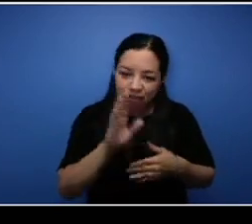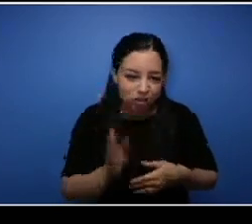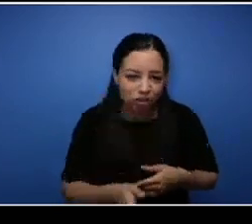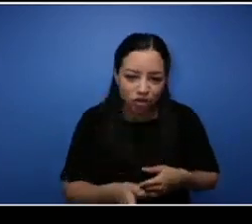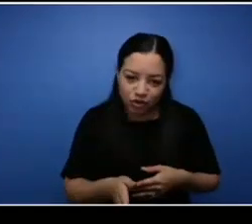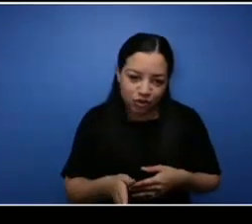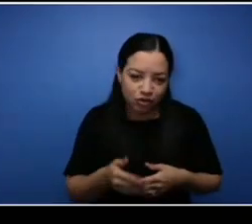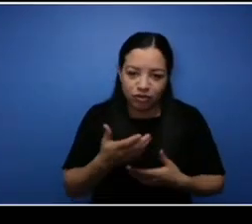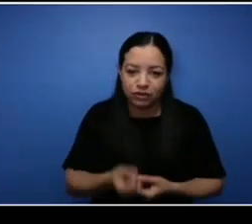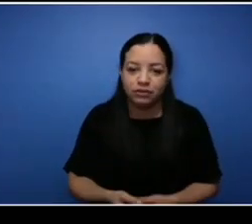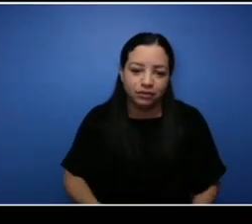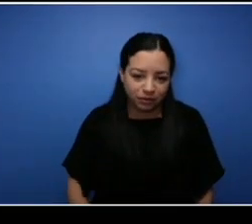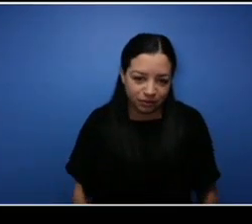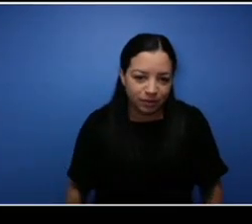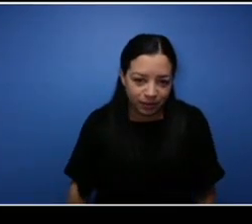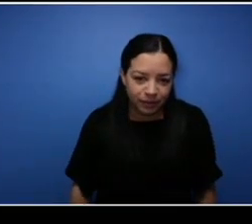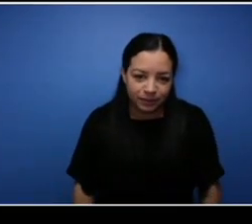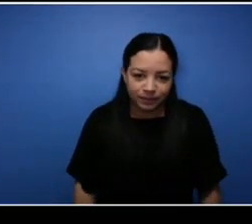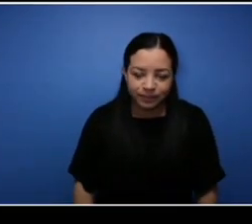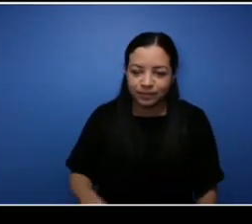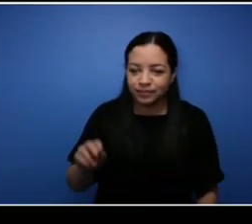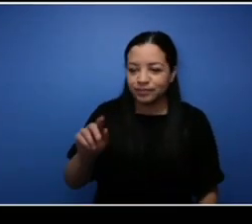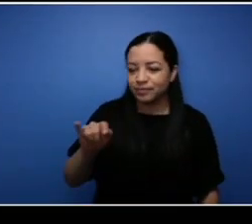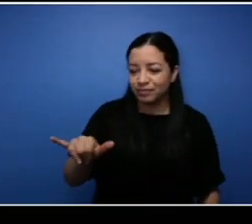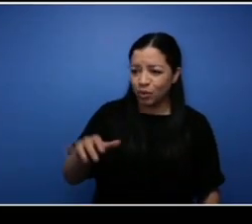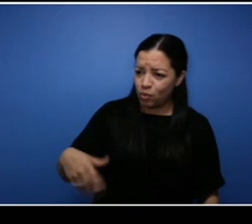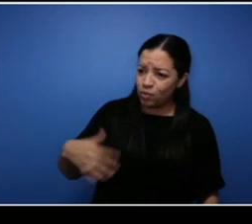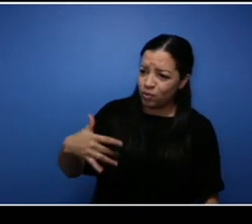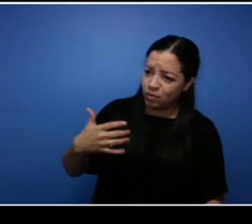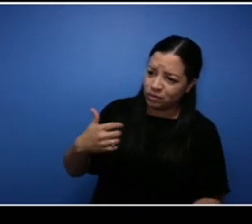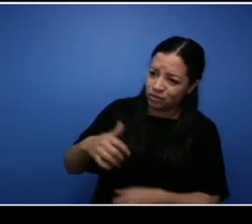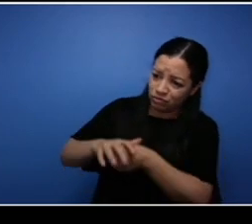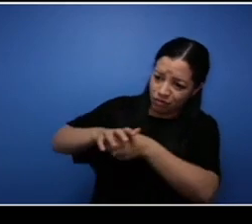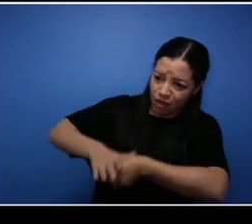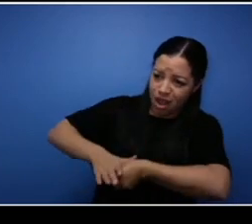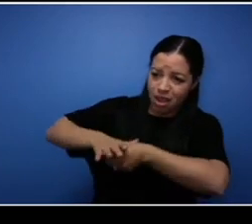Yeah, I can only imagine how stressful that was for you and that you probably had to learn